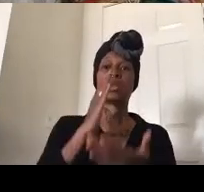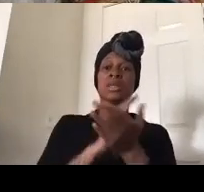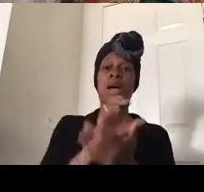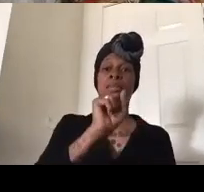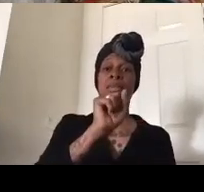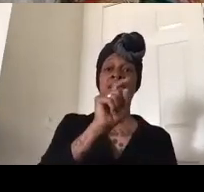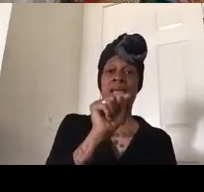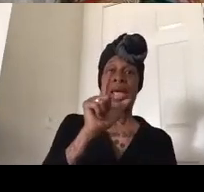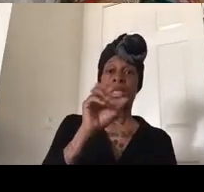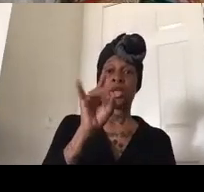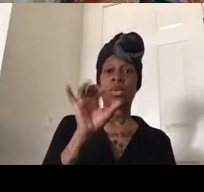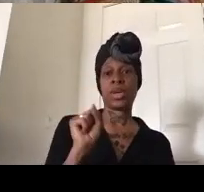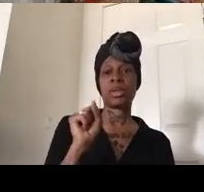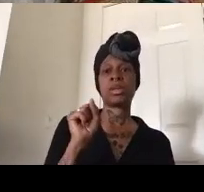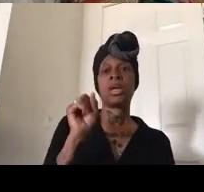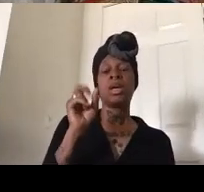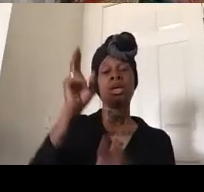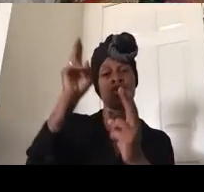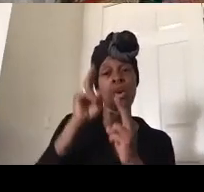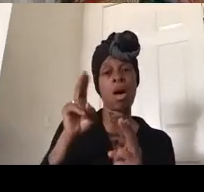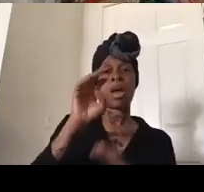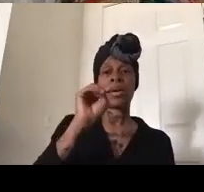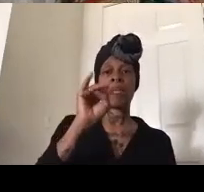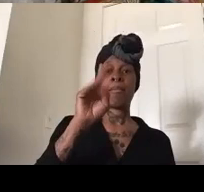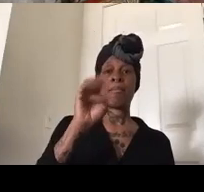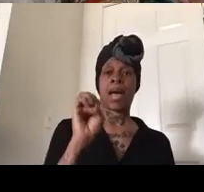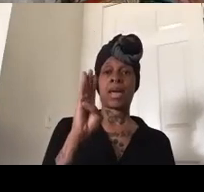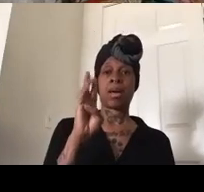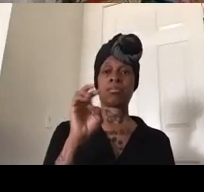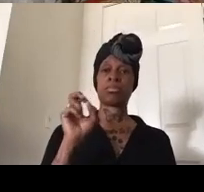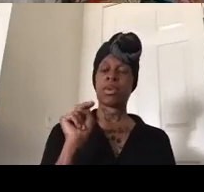in honor of mike brown we also got word as we were there of the murder of sandra